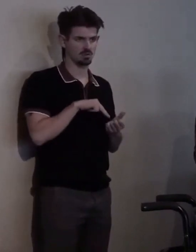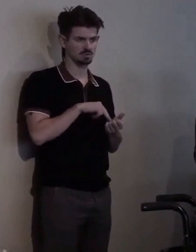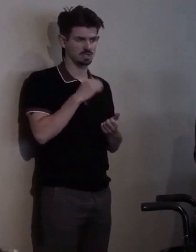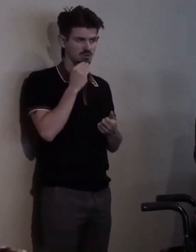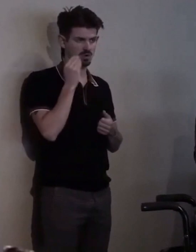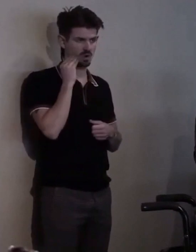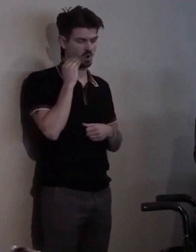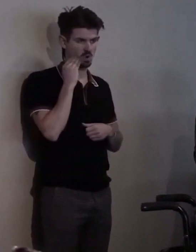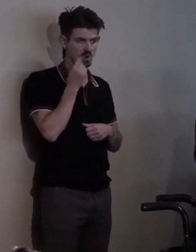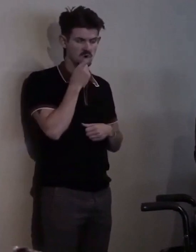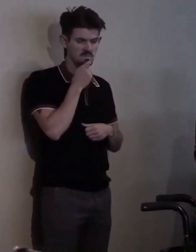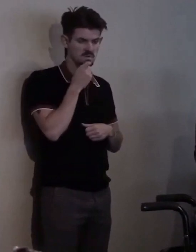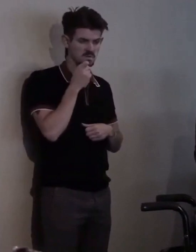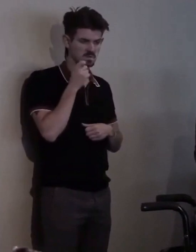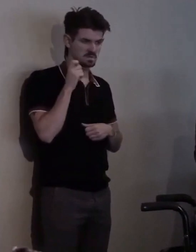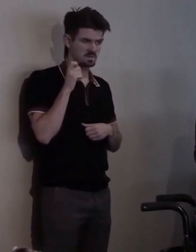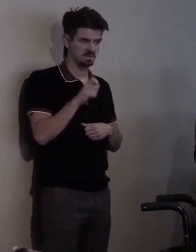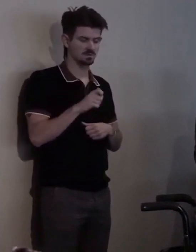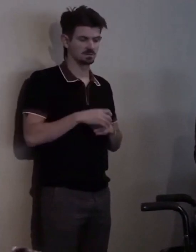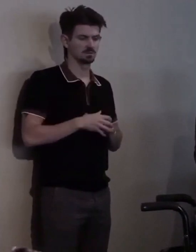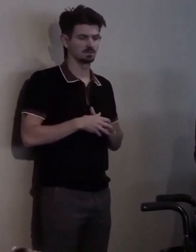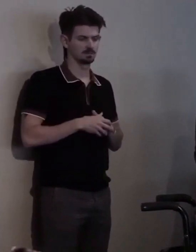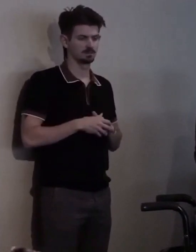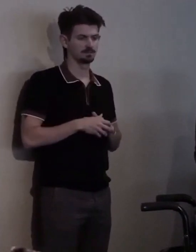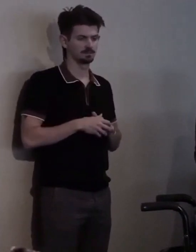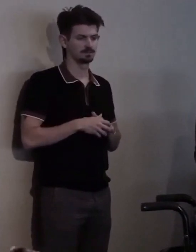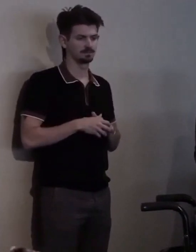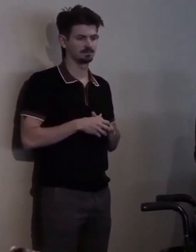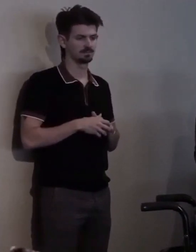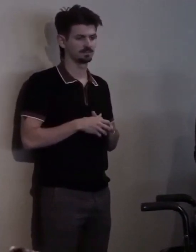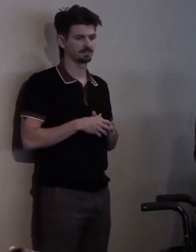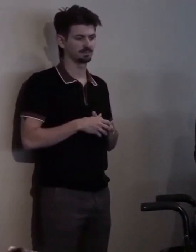And that is when civil rights